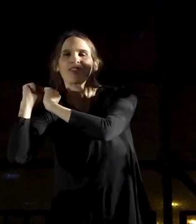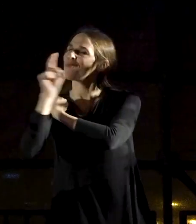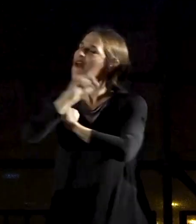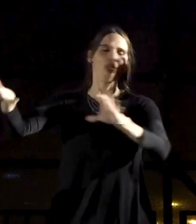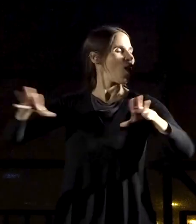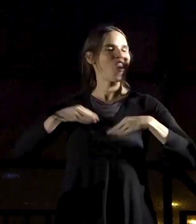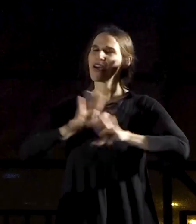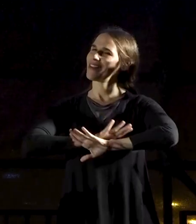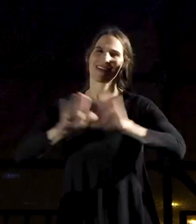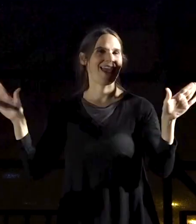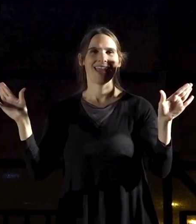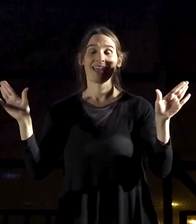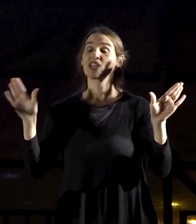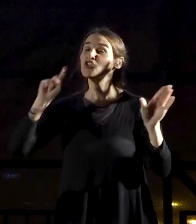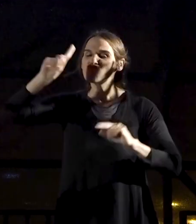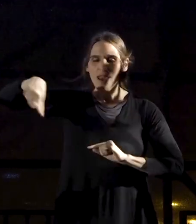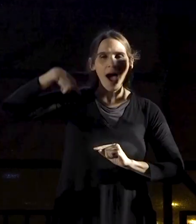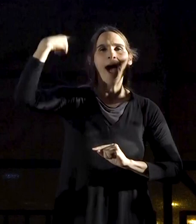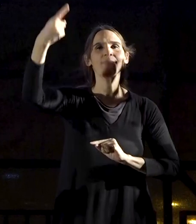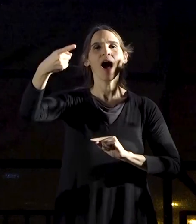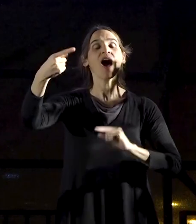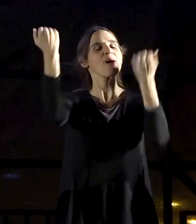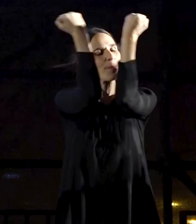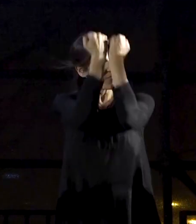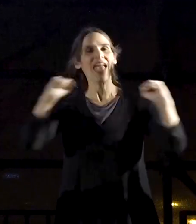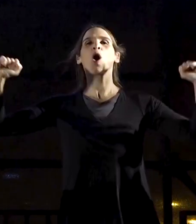In the coming year, we’ll be free people!!